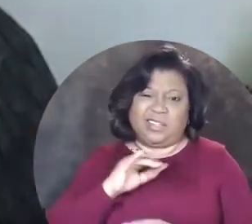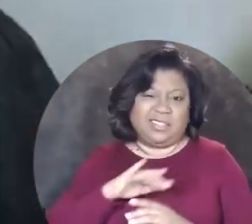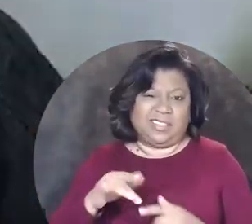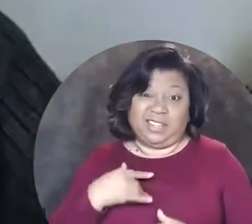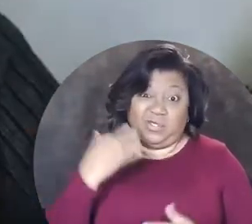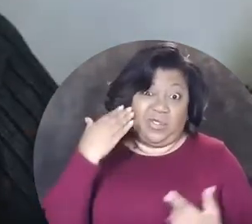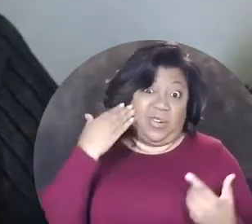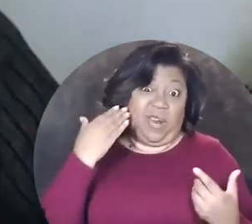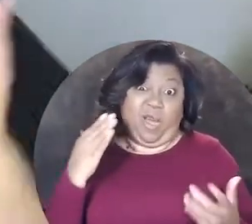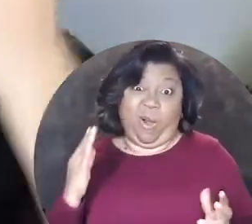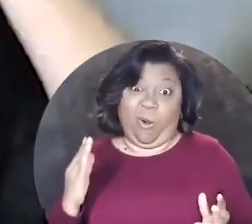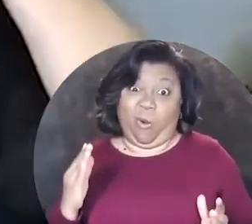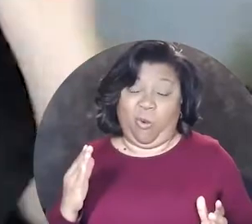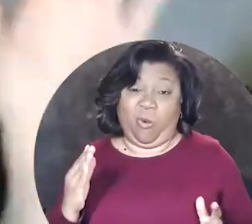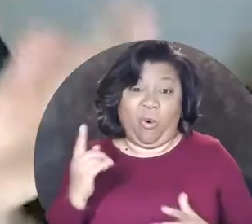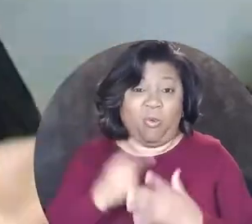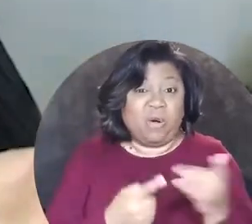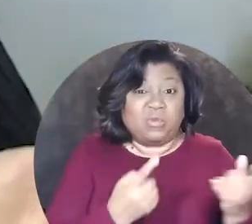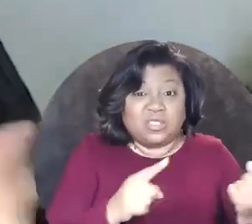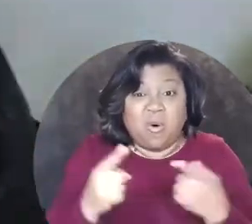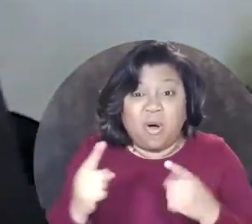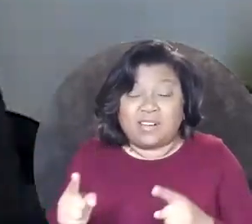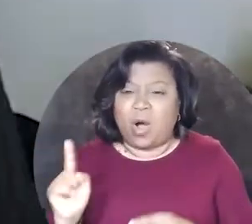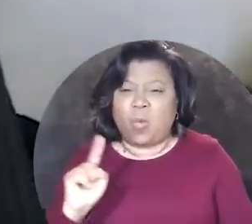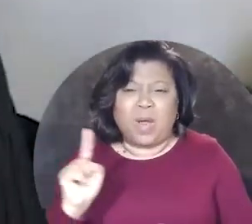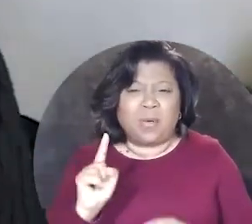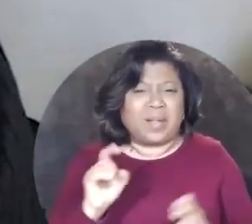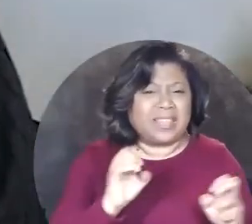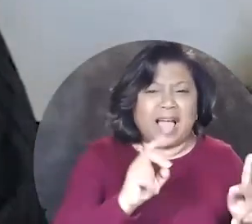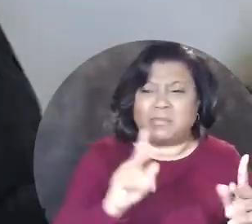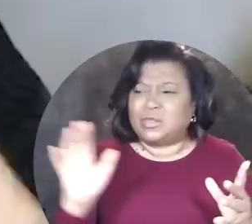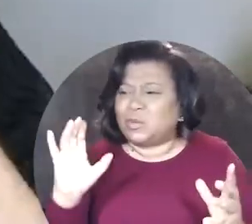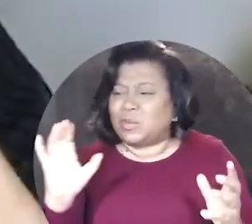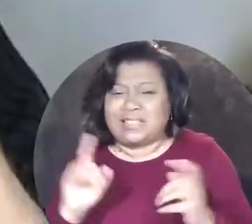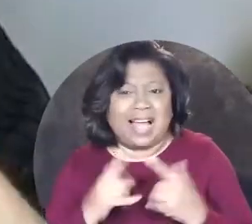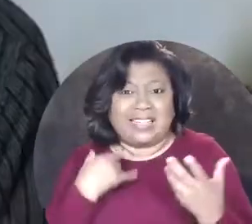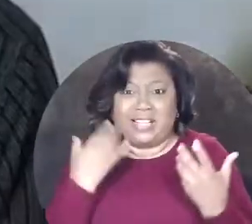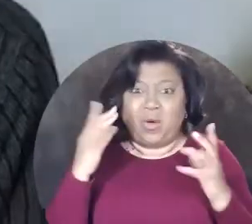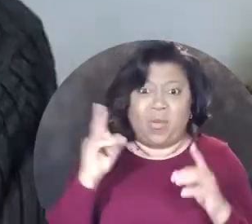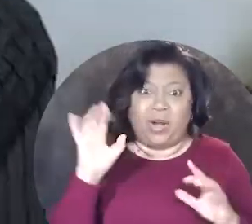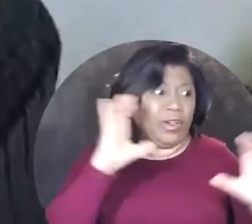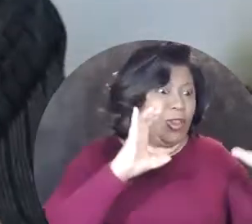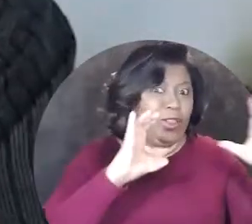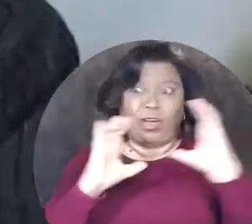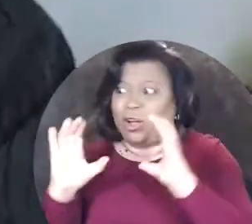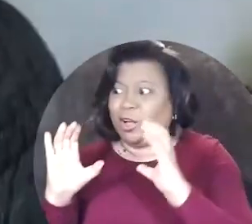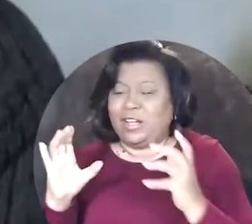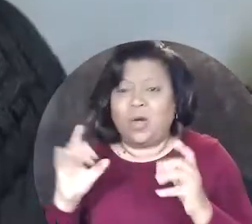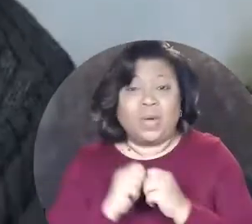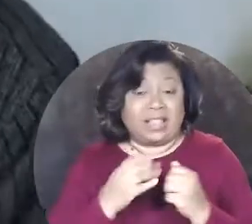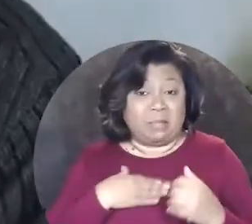whereas before I didn't know what was going on where were the opportunities, I just didn't know where to look